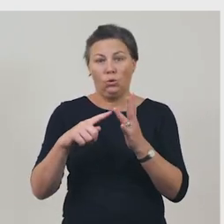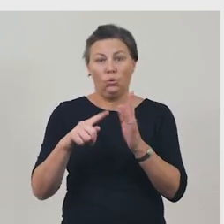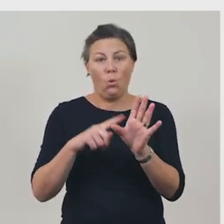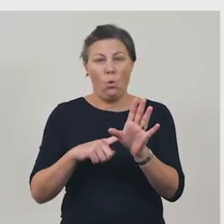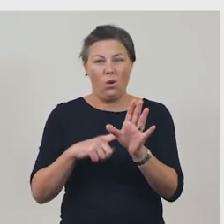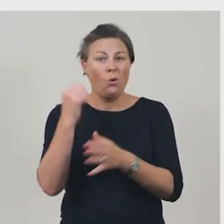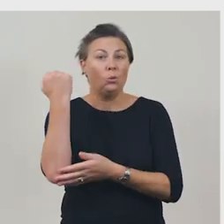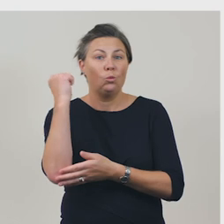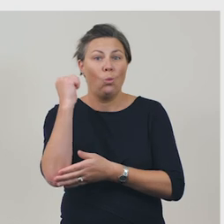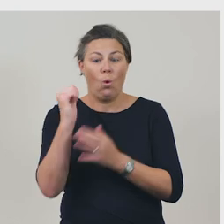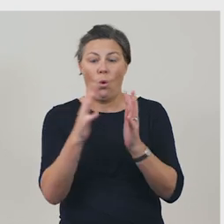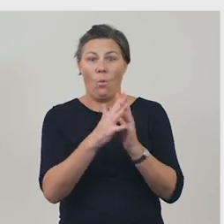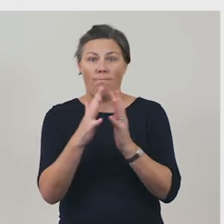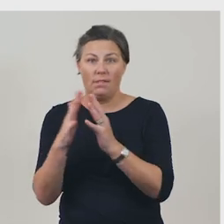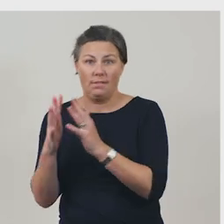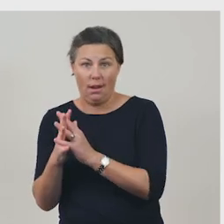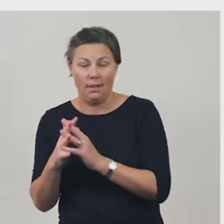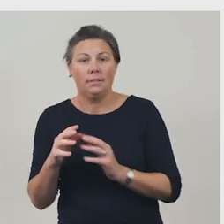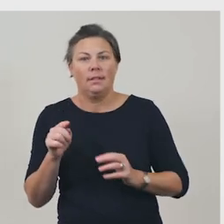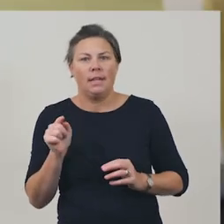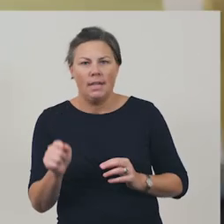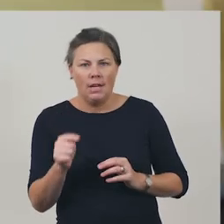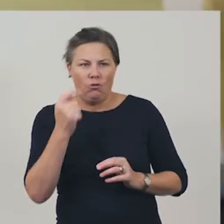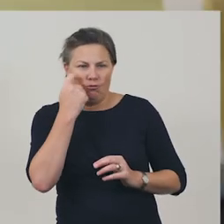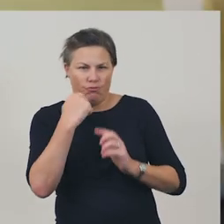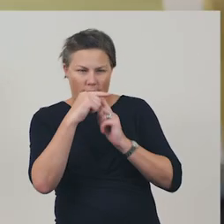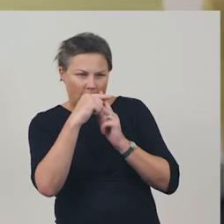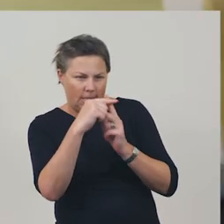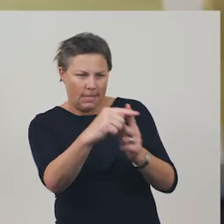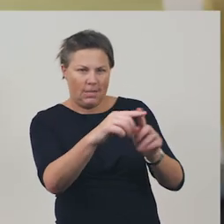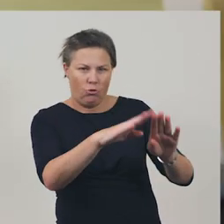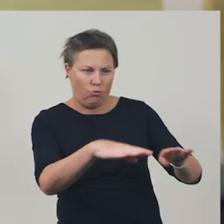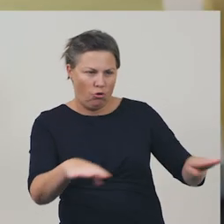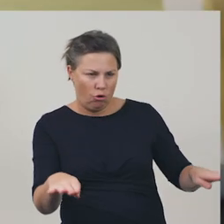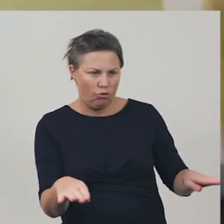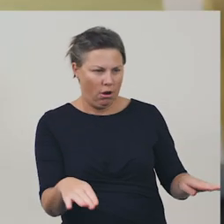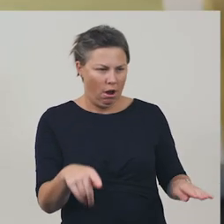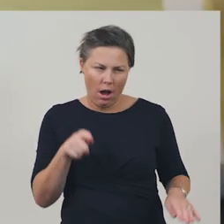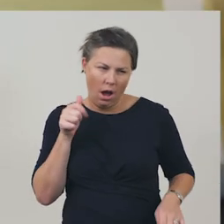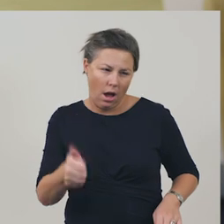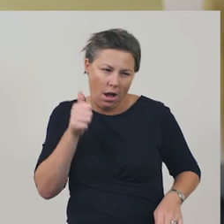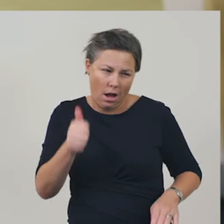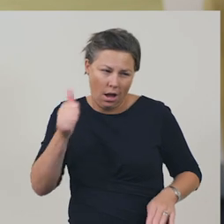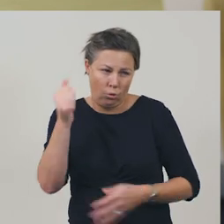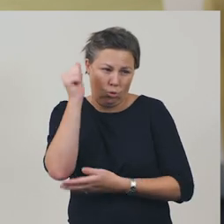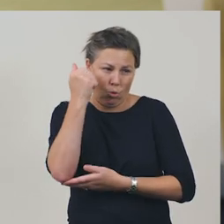They want you to feel like you need the toy so you'll convince your parents to buy it for you.